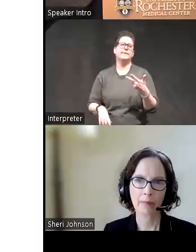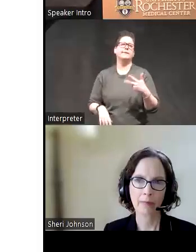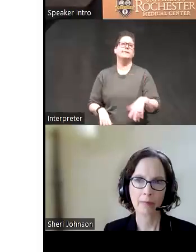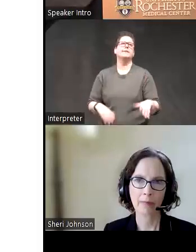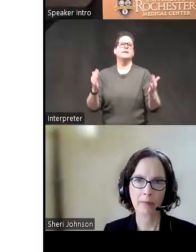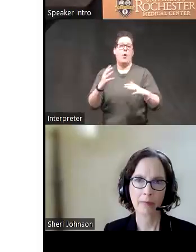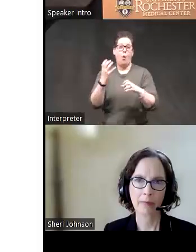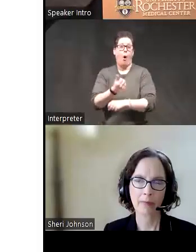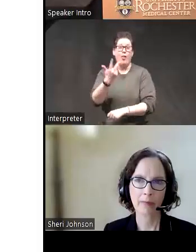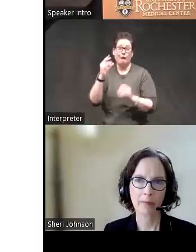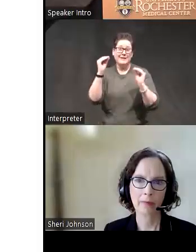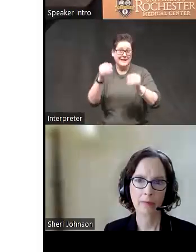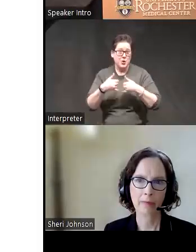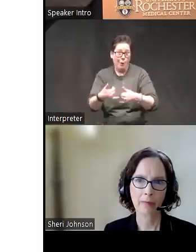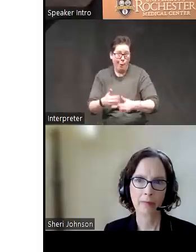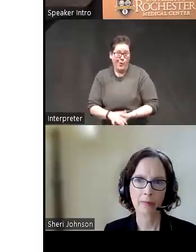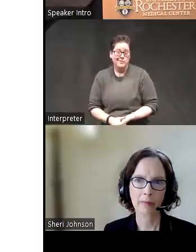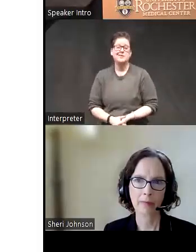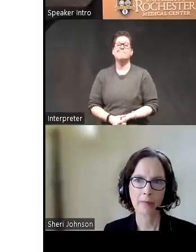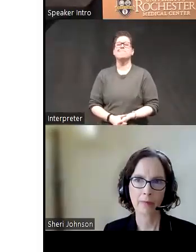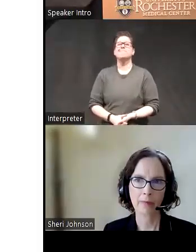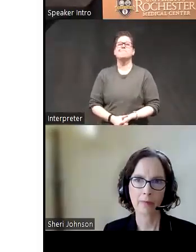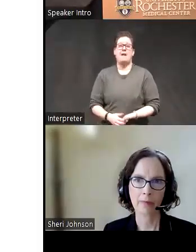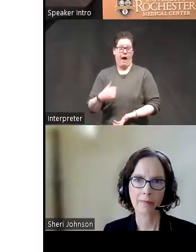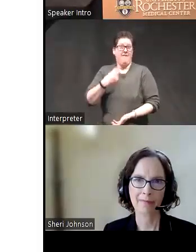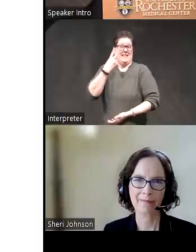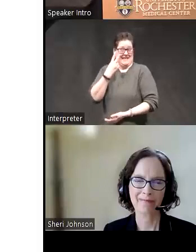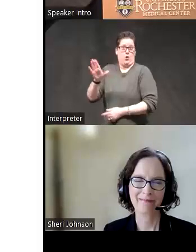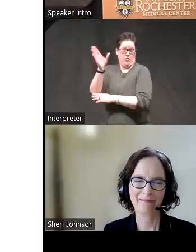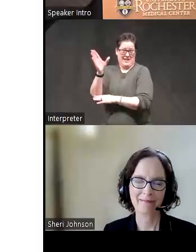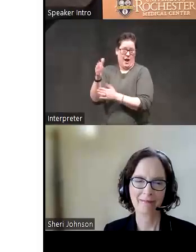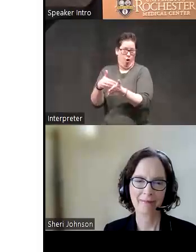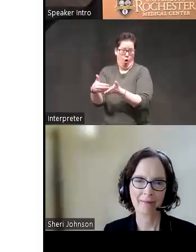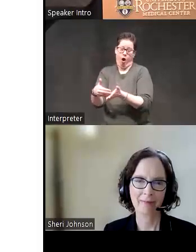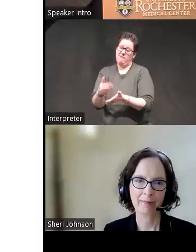and she's won three teaching Awards and I've seen her present many times and I can tell